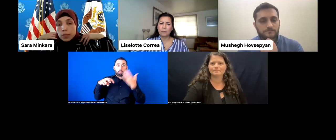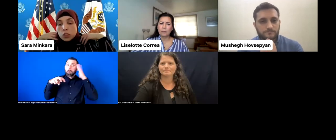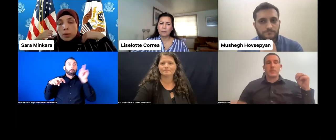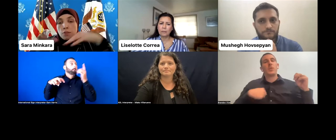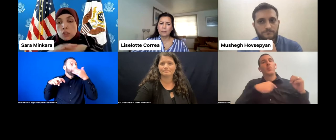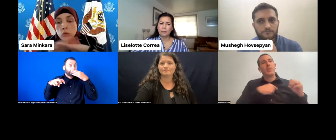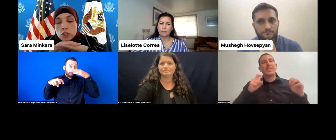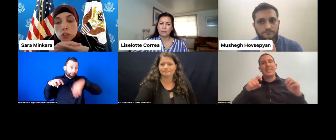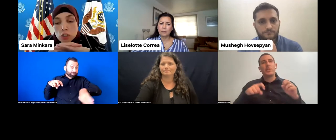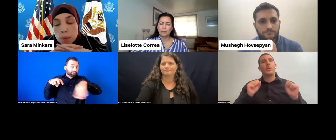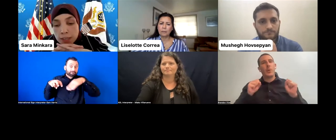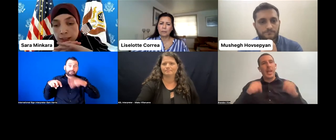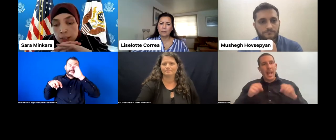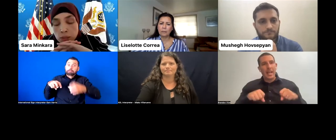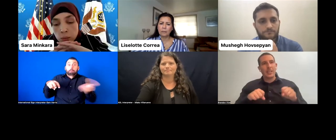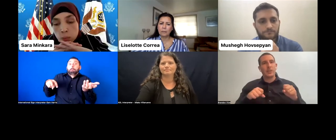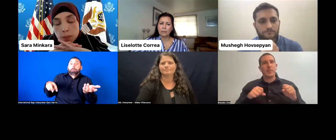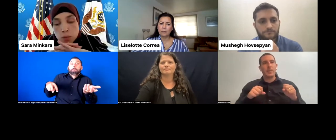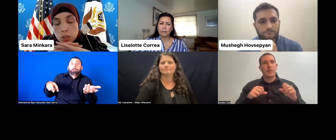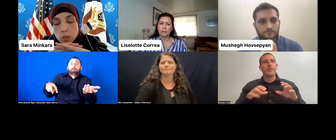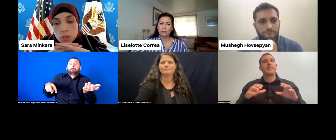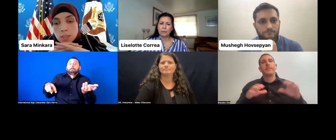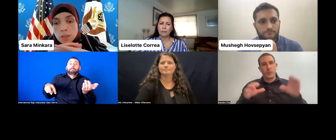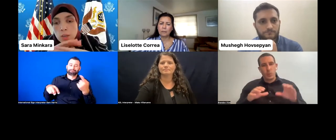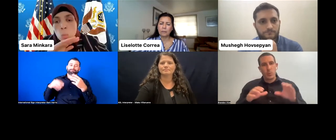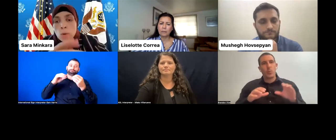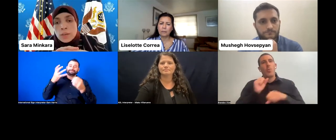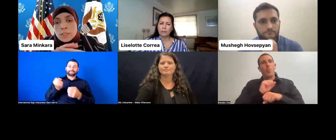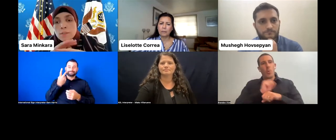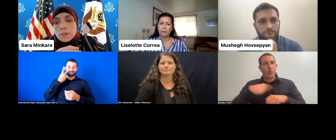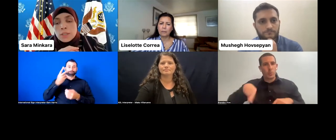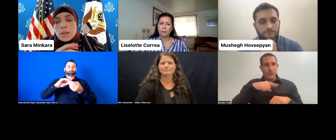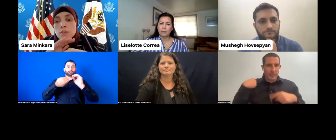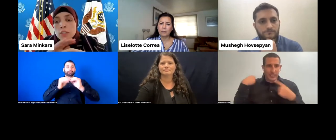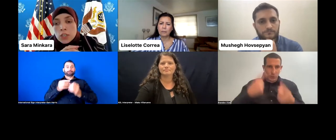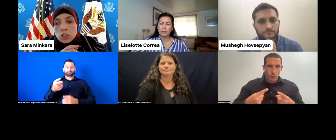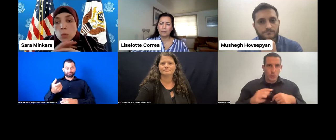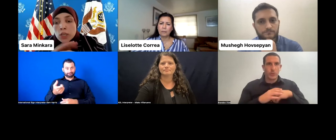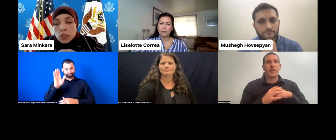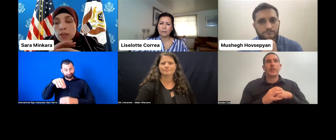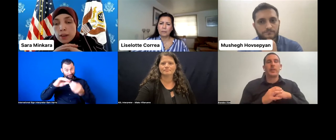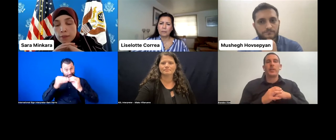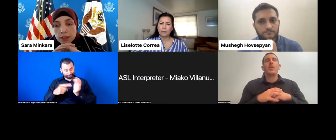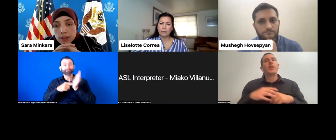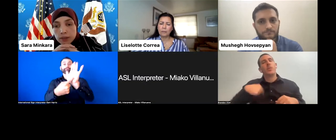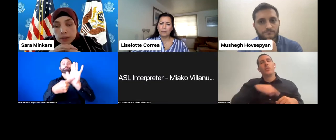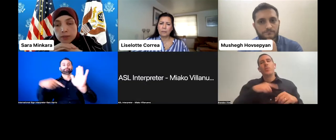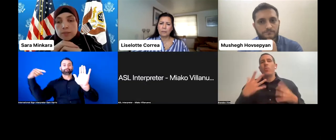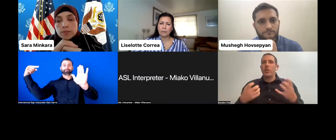So my first question to the panelists, and then I want to open up to the community, what are the difficult conversations we need to be having?